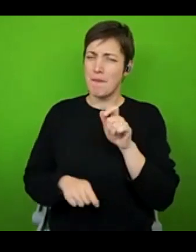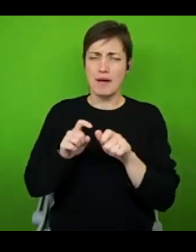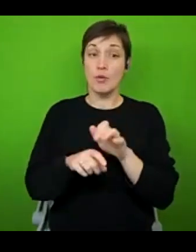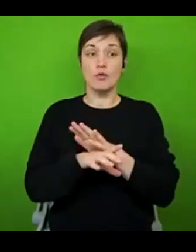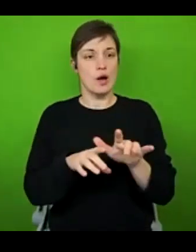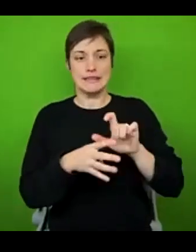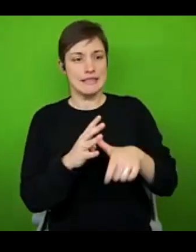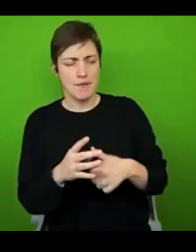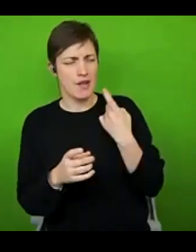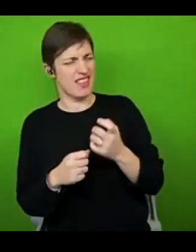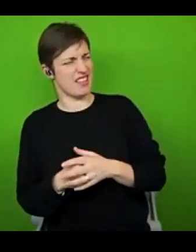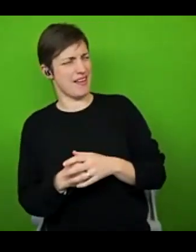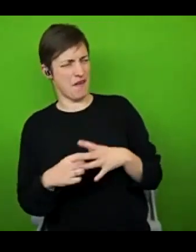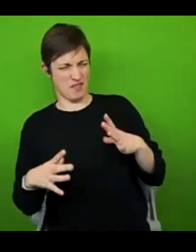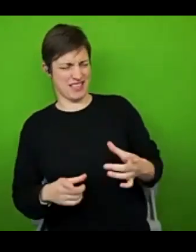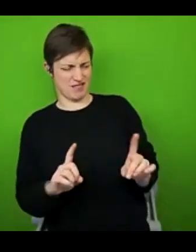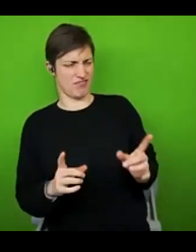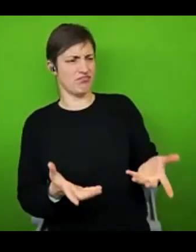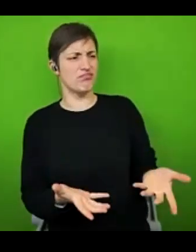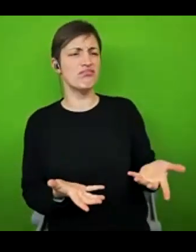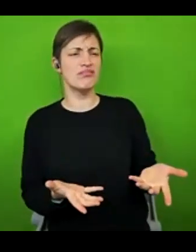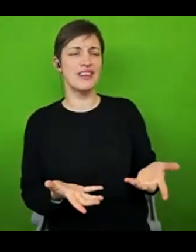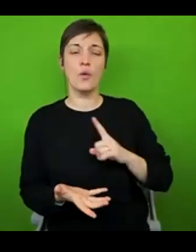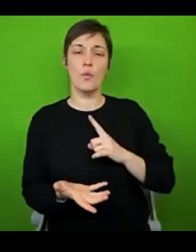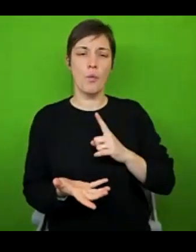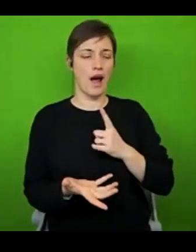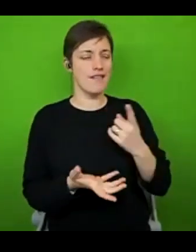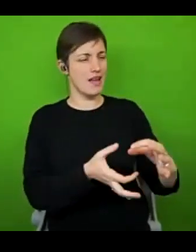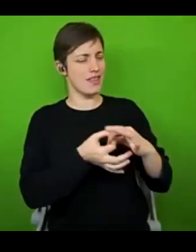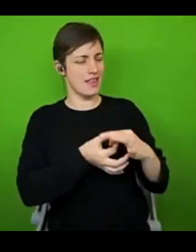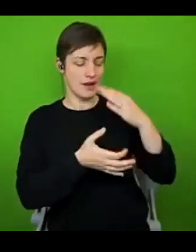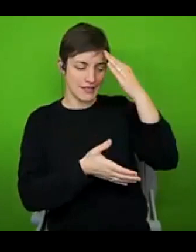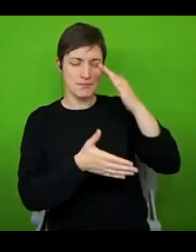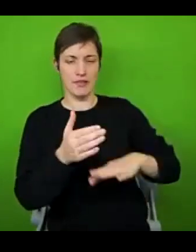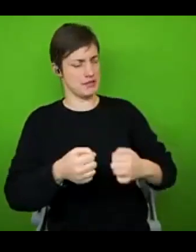really is, because often they're inclined to compare it with their own experiences of fatigue, which generally looks